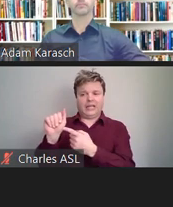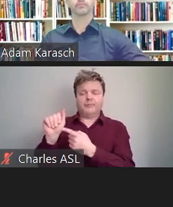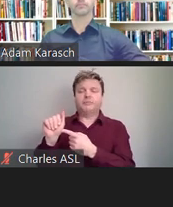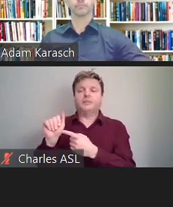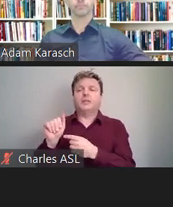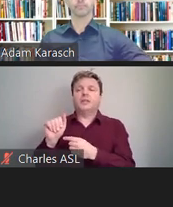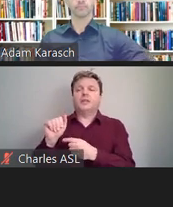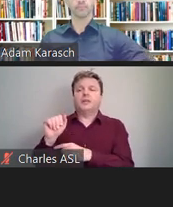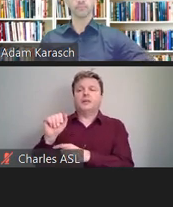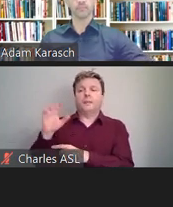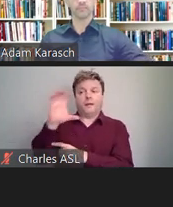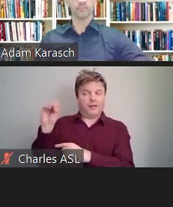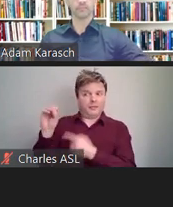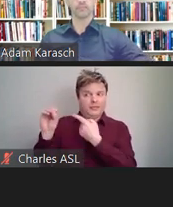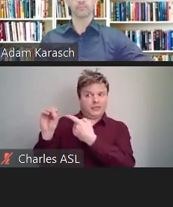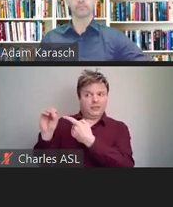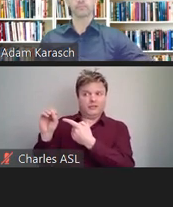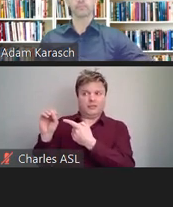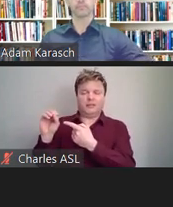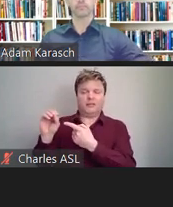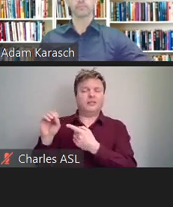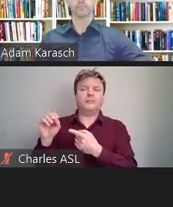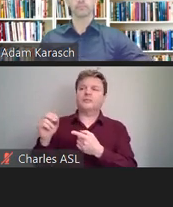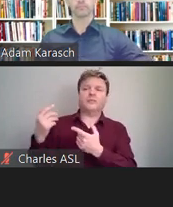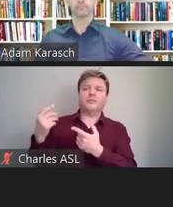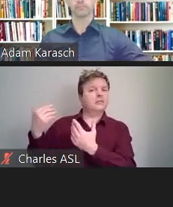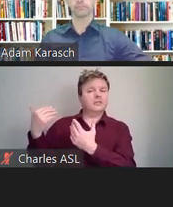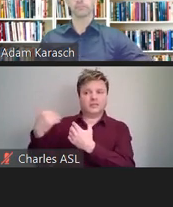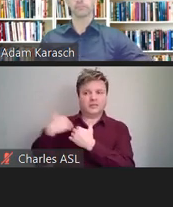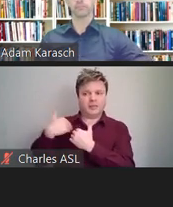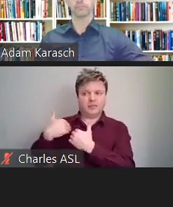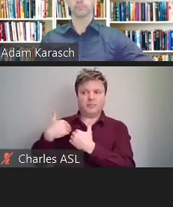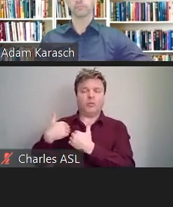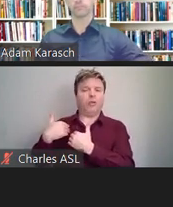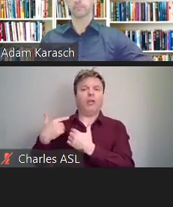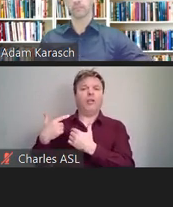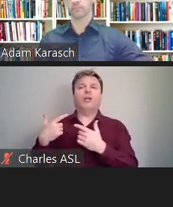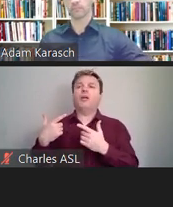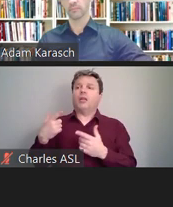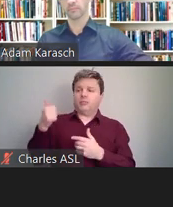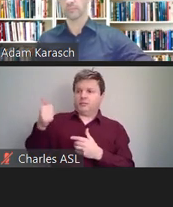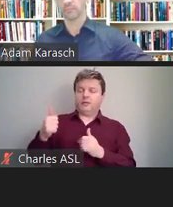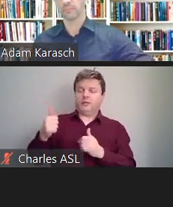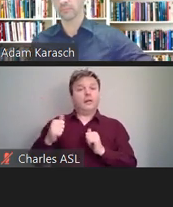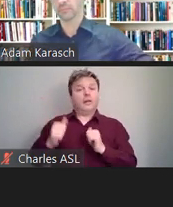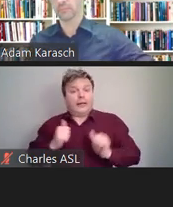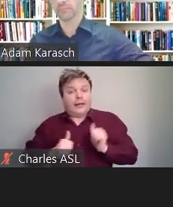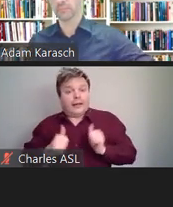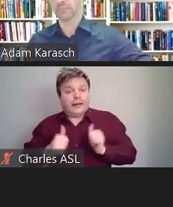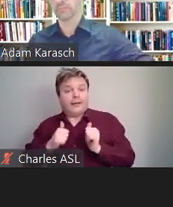responsible to be proactive and approach the employee if they